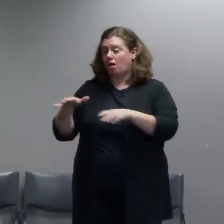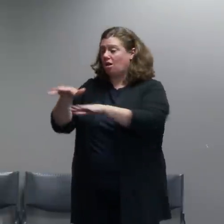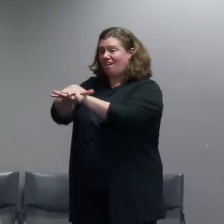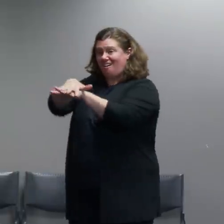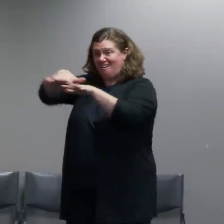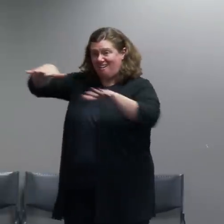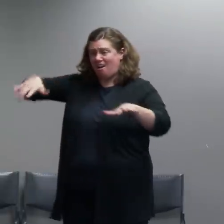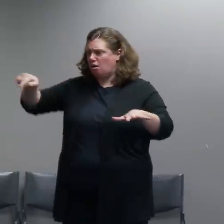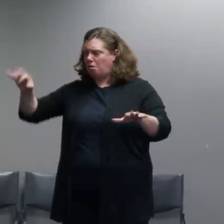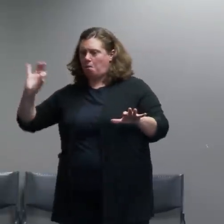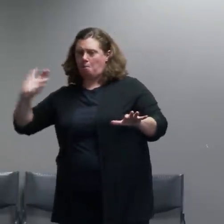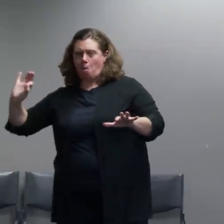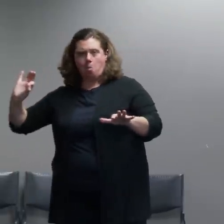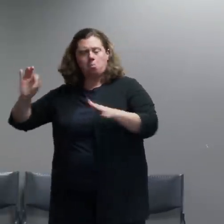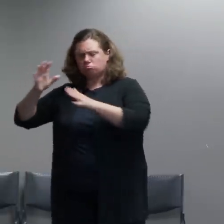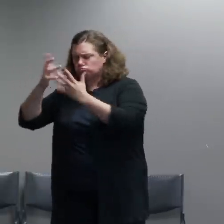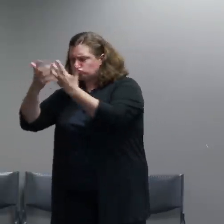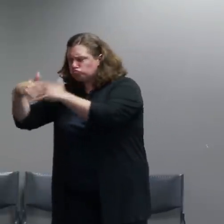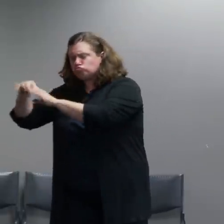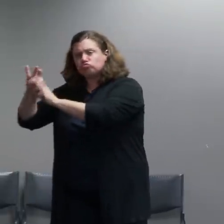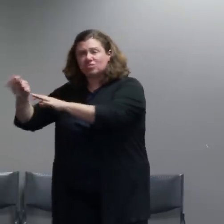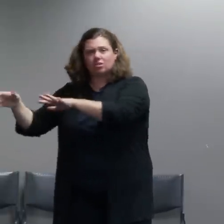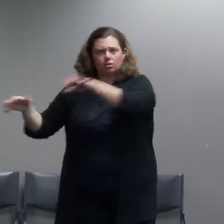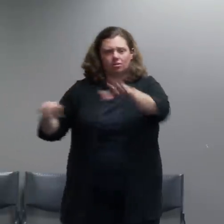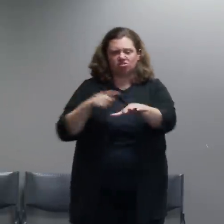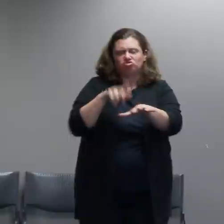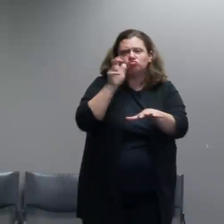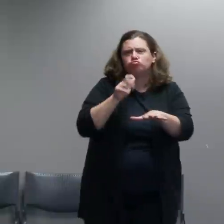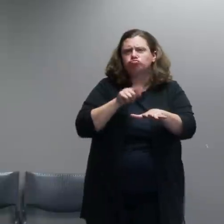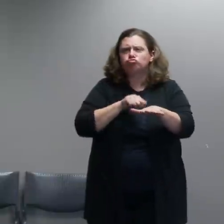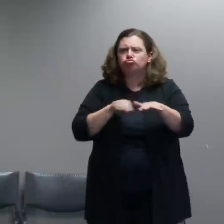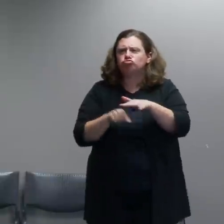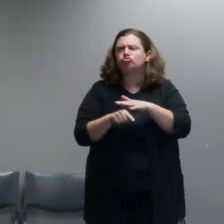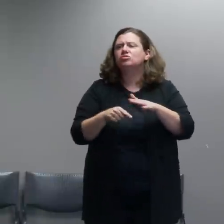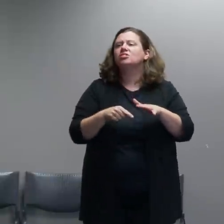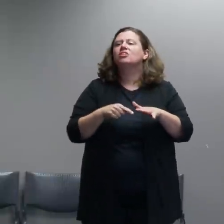and then a larger group of people who just seem to be coming downtown